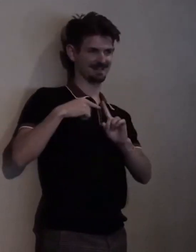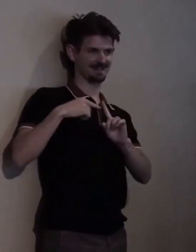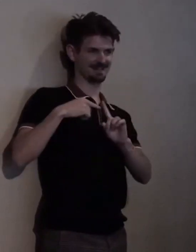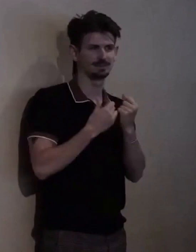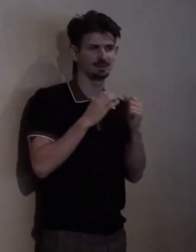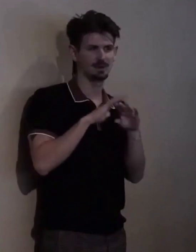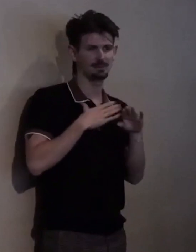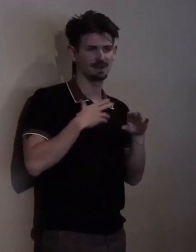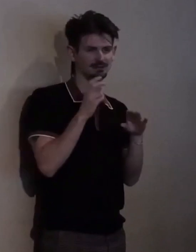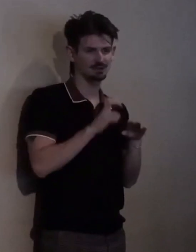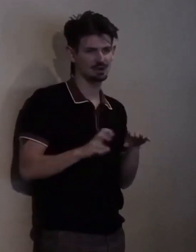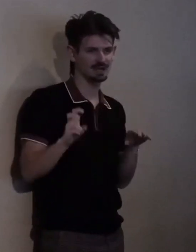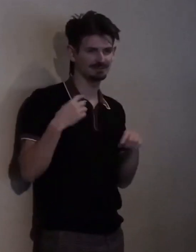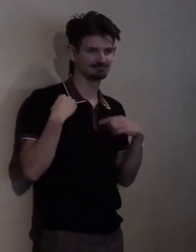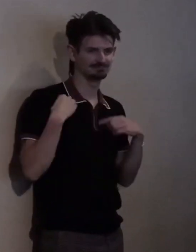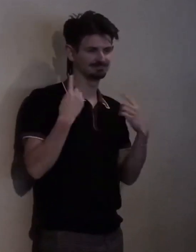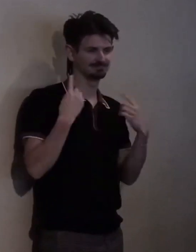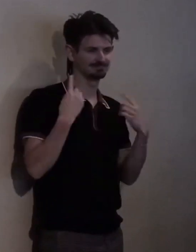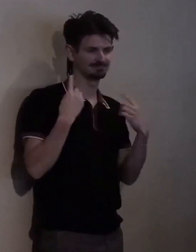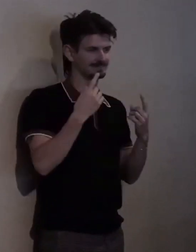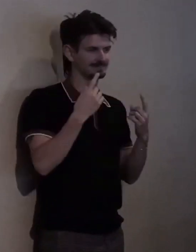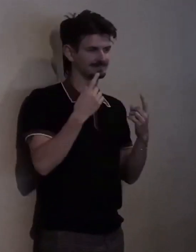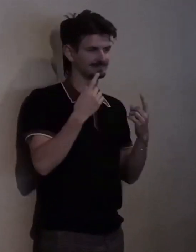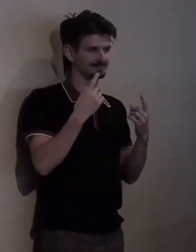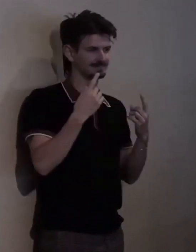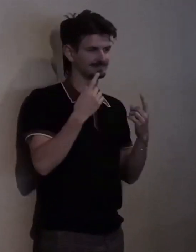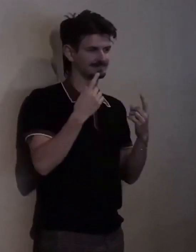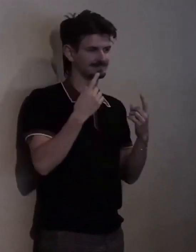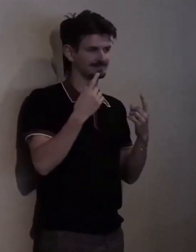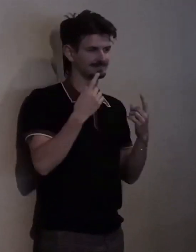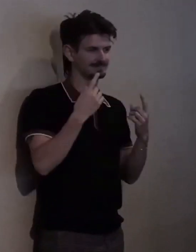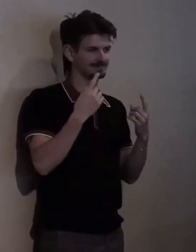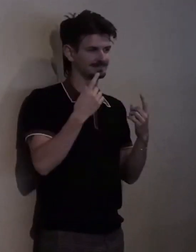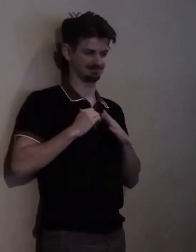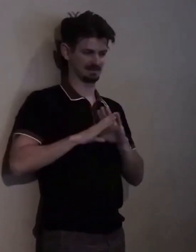a great foundation to accept this role and to thrive in this role as well.